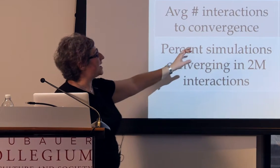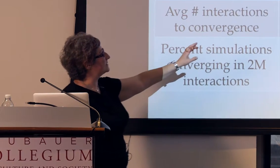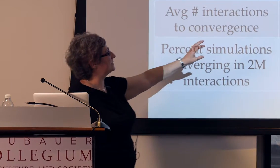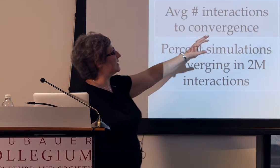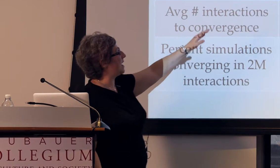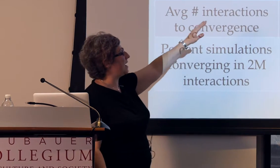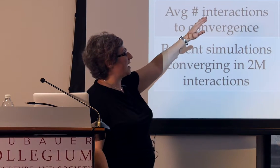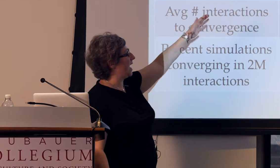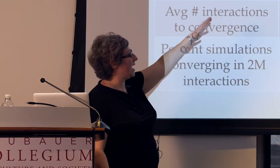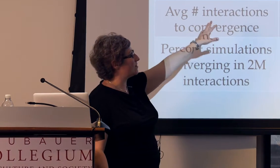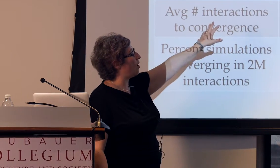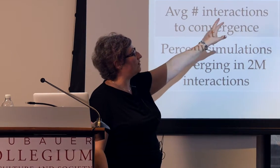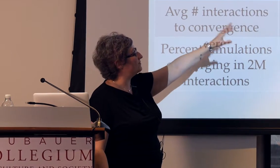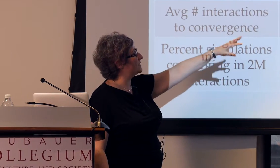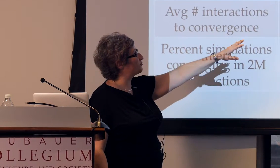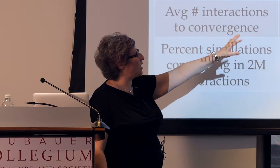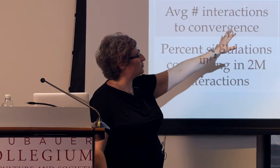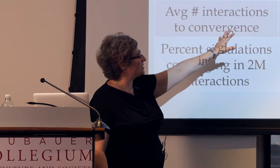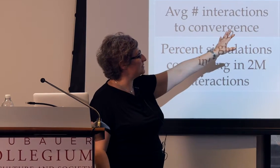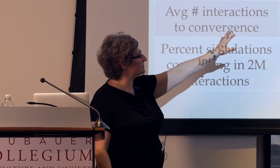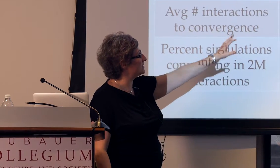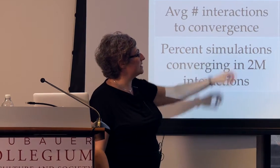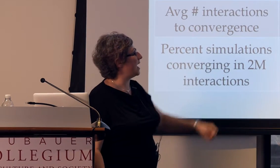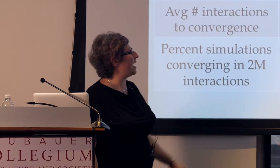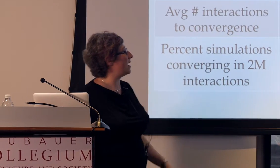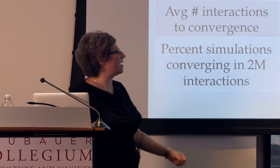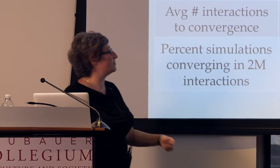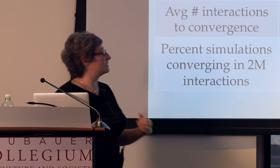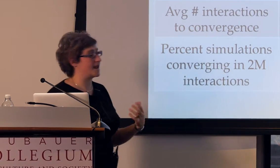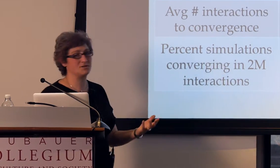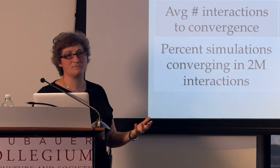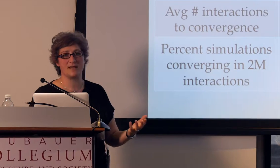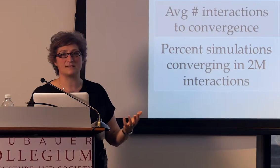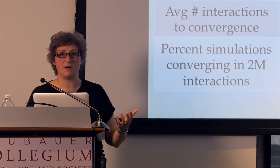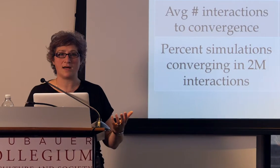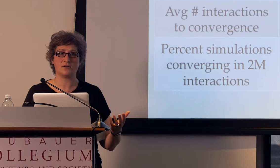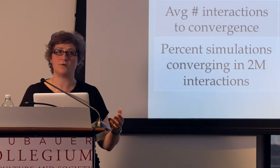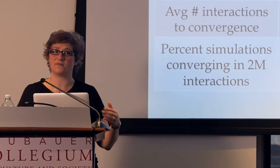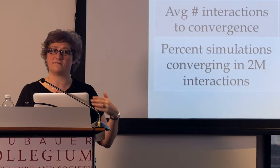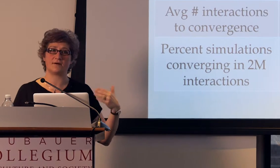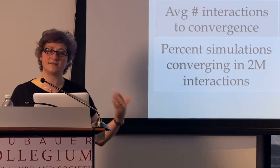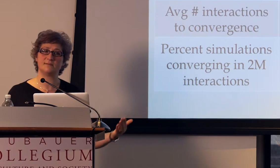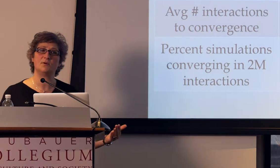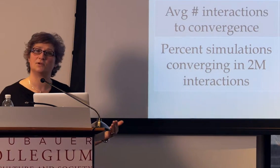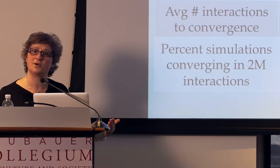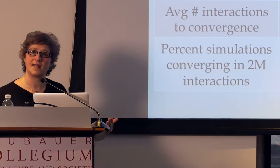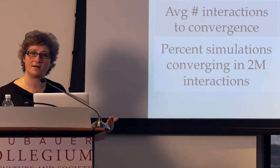that had all of these properties. It was an agent based model with a very simple